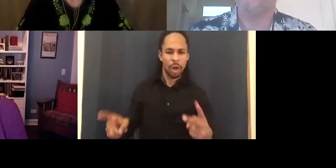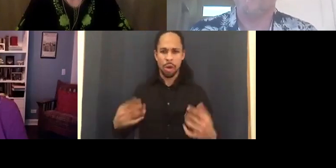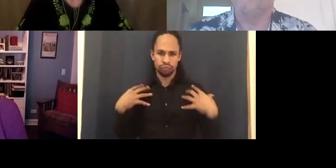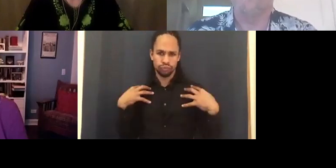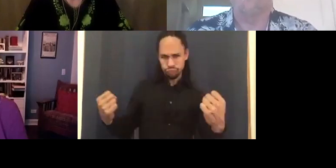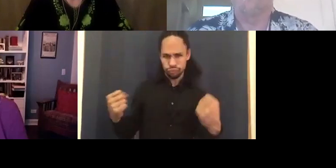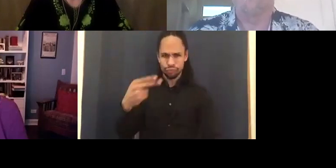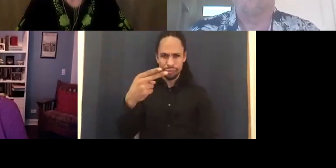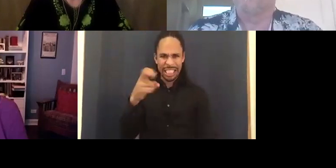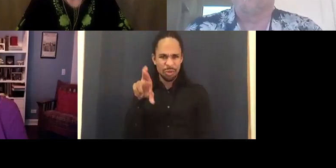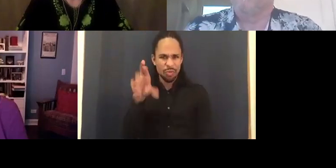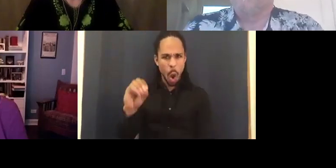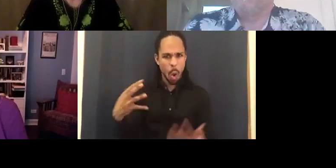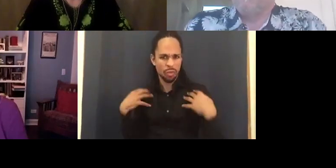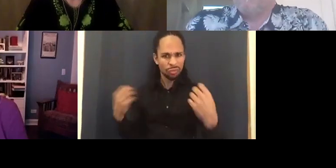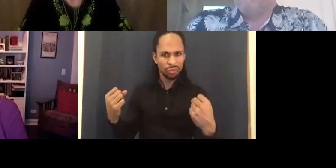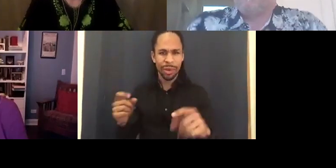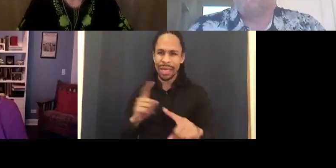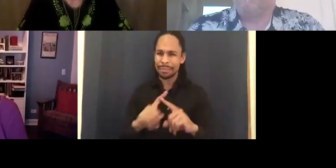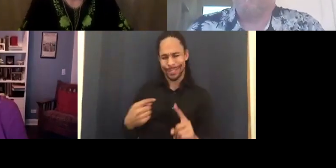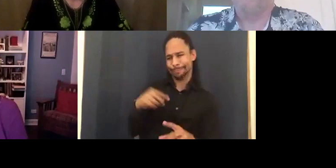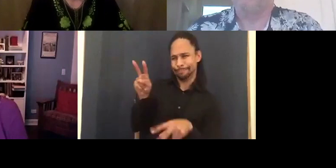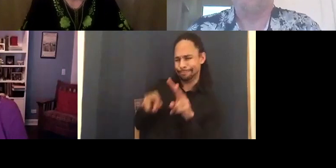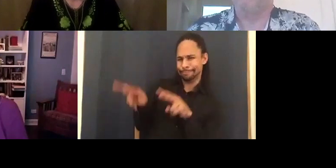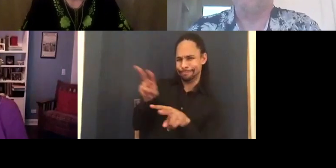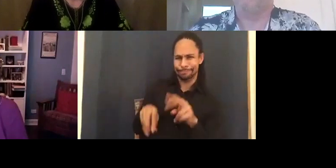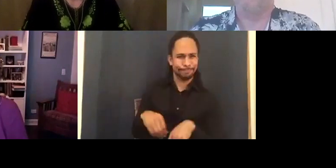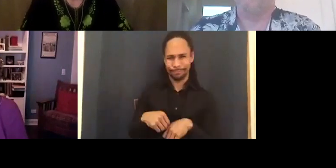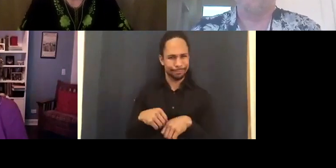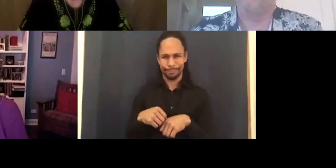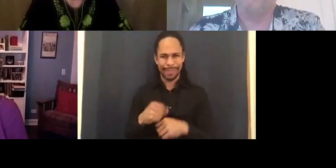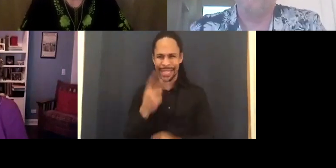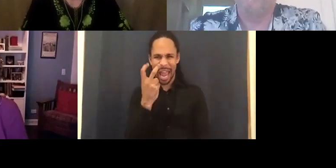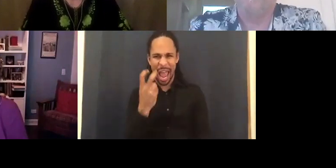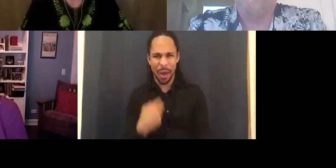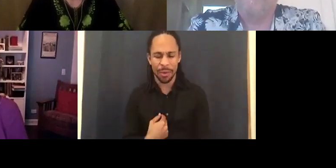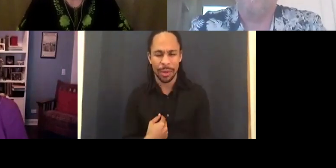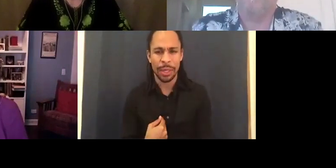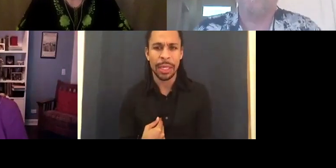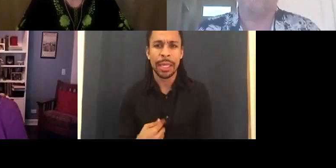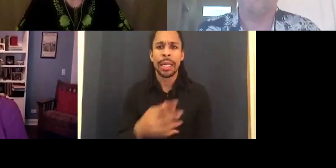will get to our process later. But in the early days of the salons,